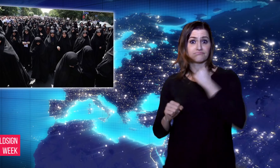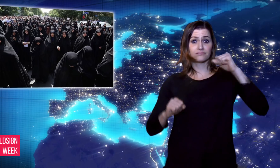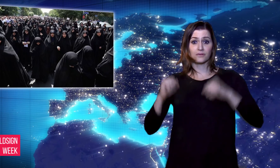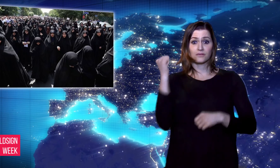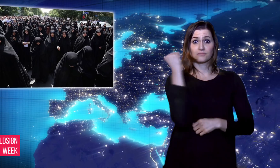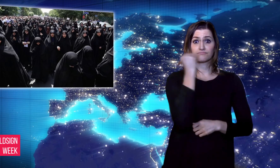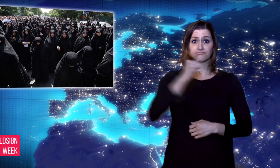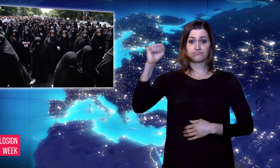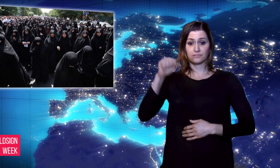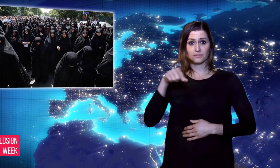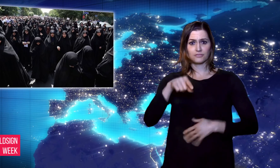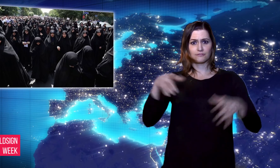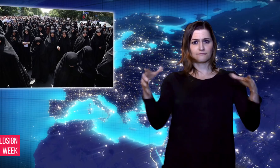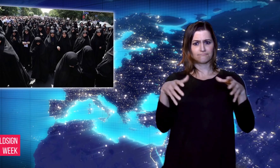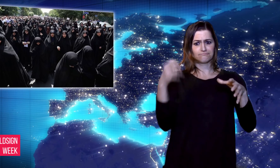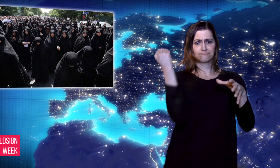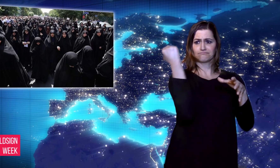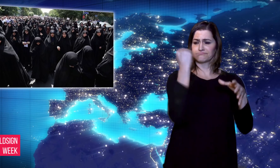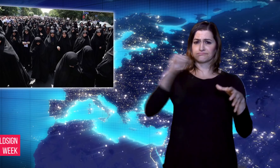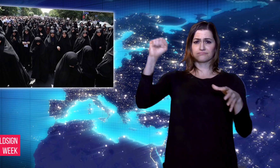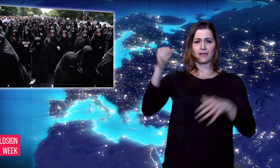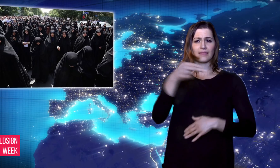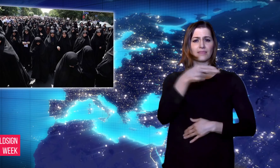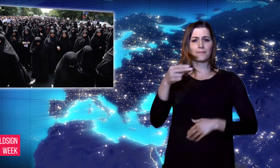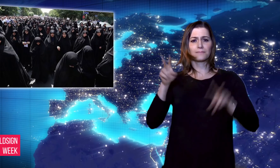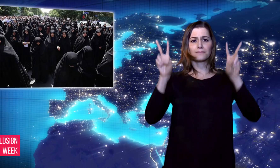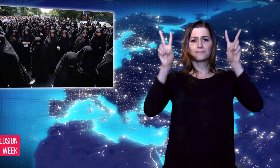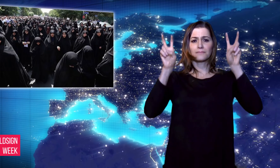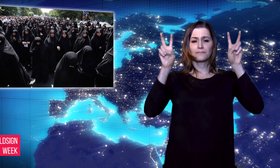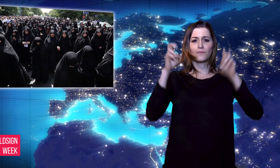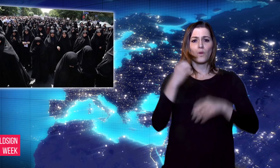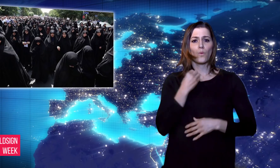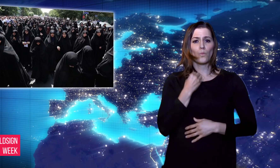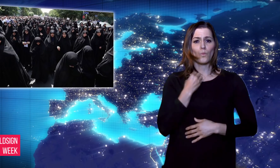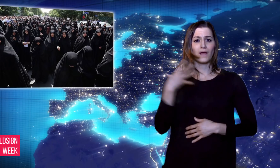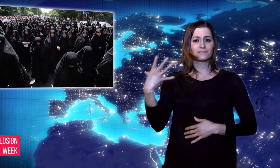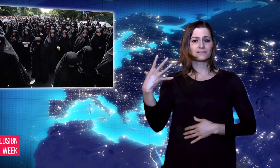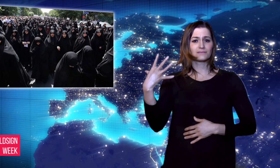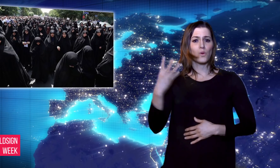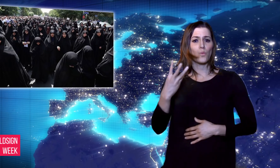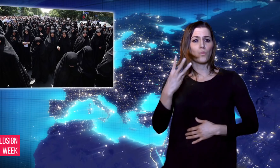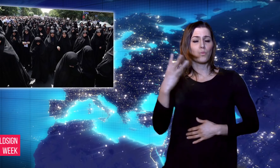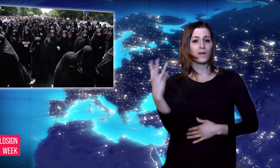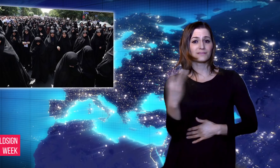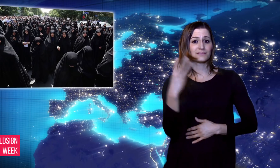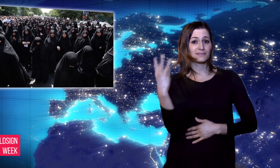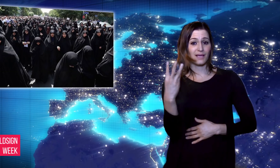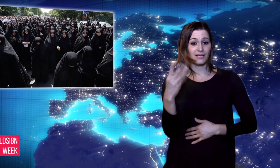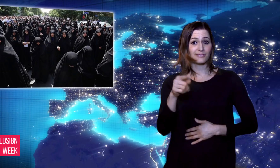women in Iran were arrested for taking